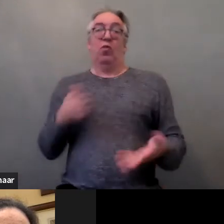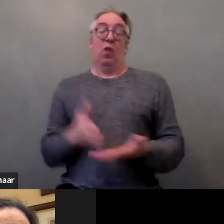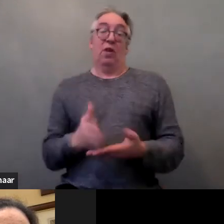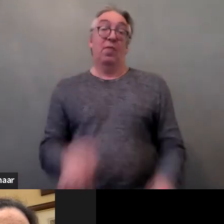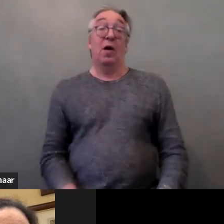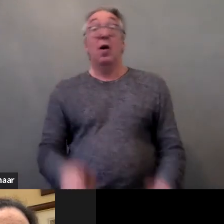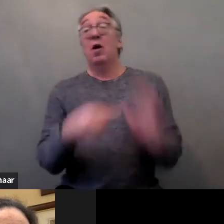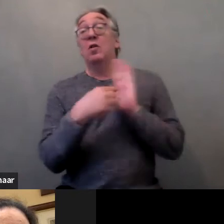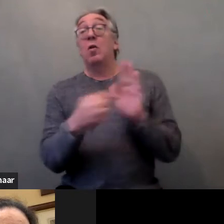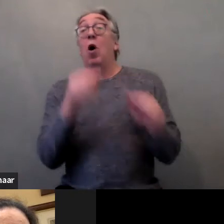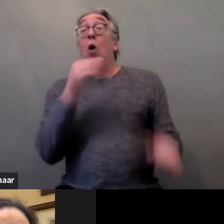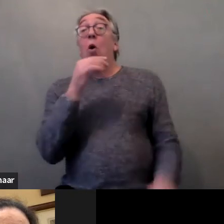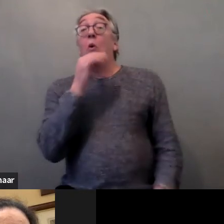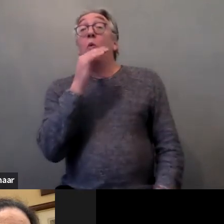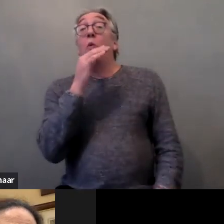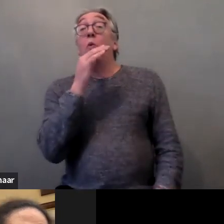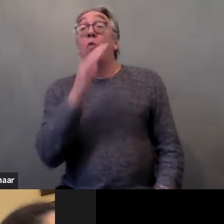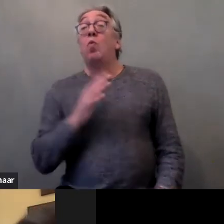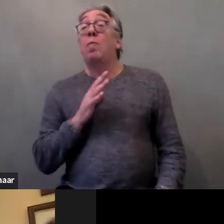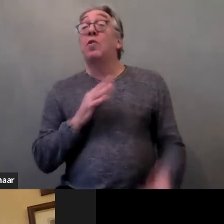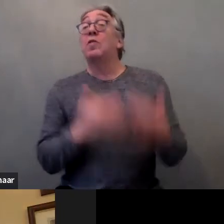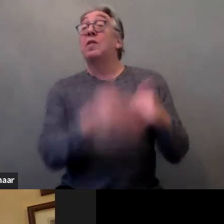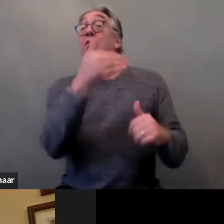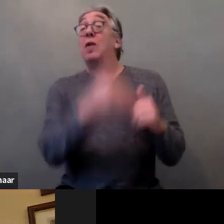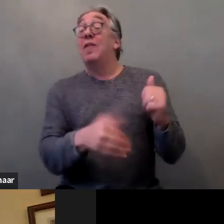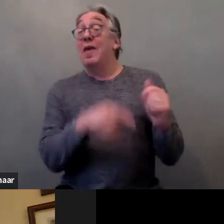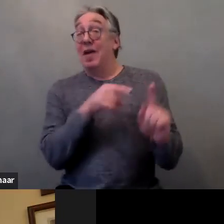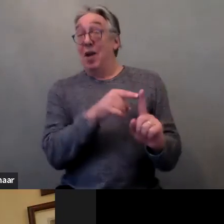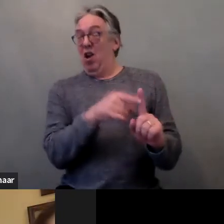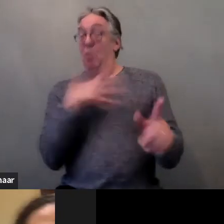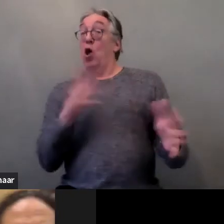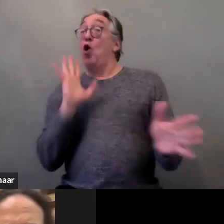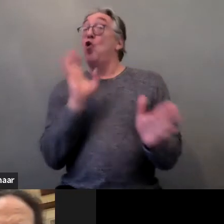the offense used by prosecutors and law enforcement agencies